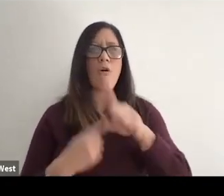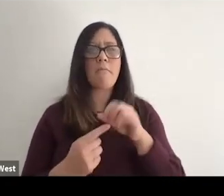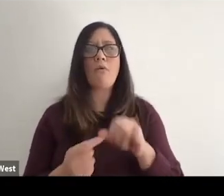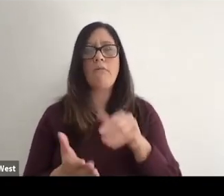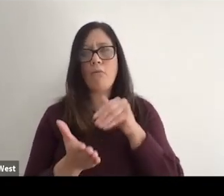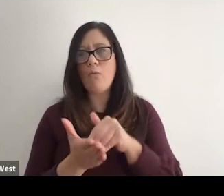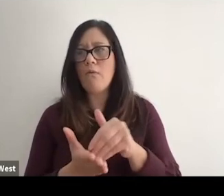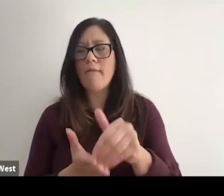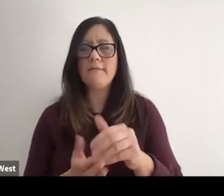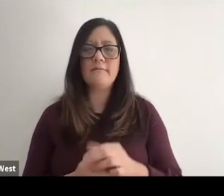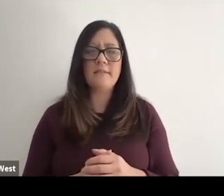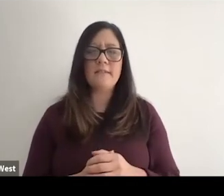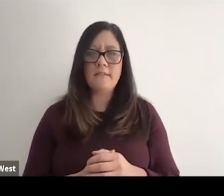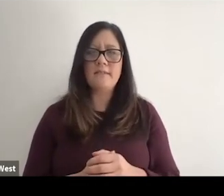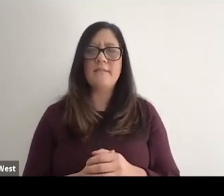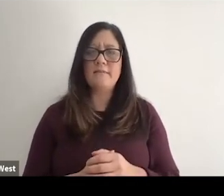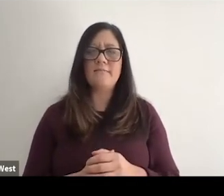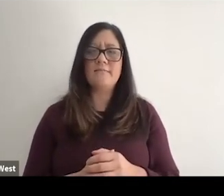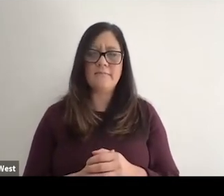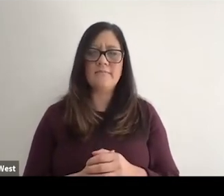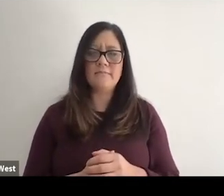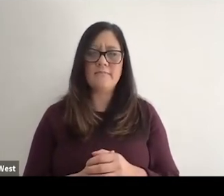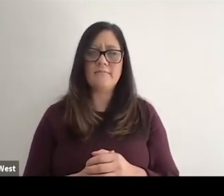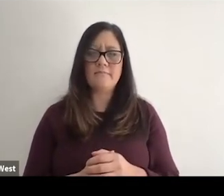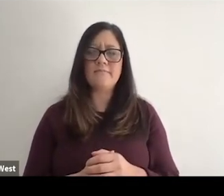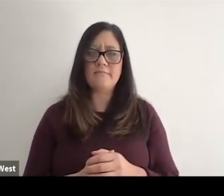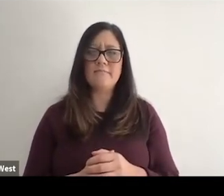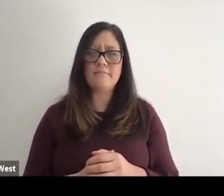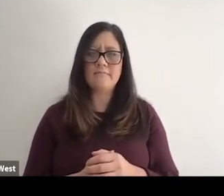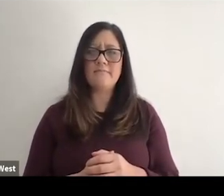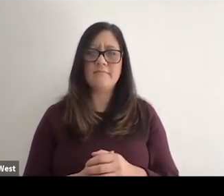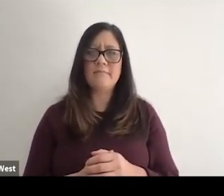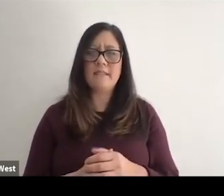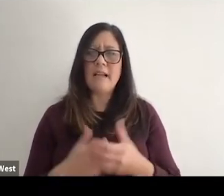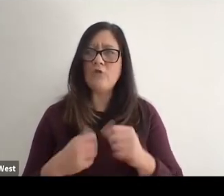always am talking about and. I'm trying to trying to take up as an